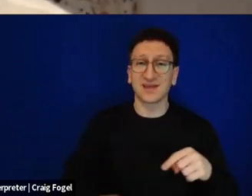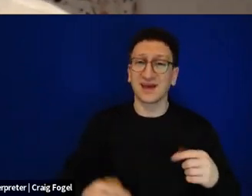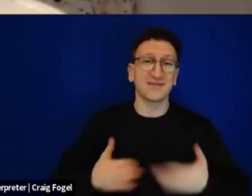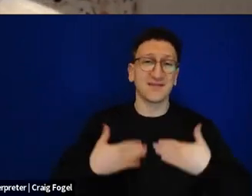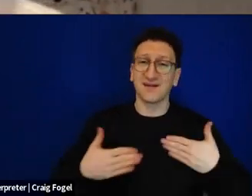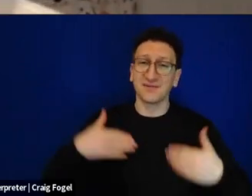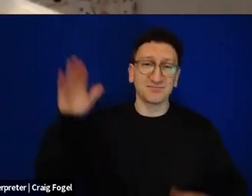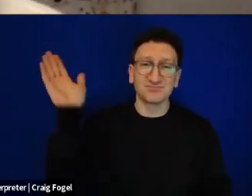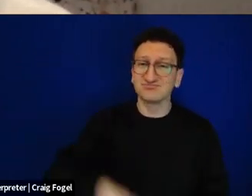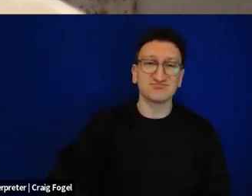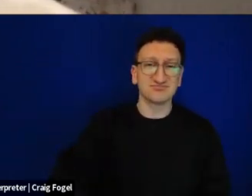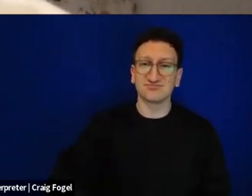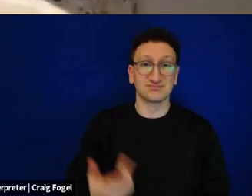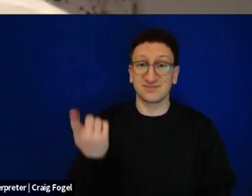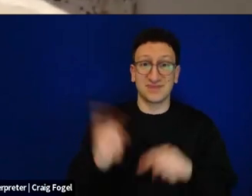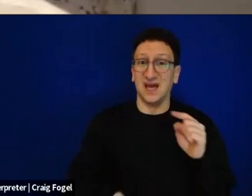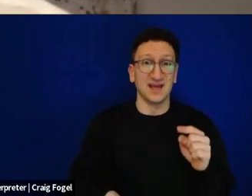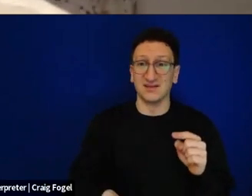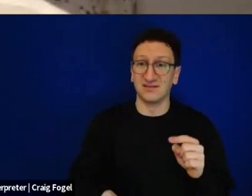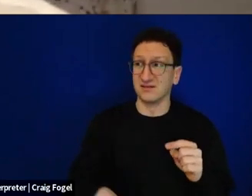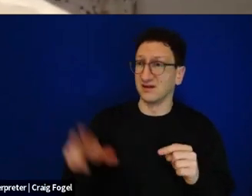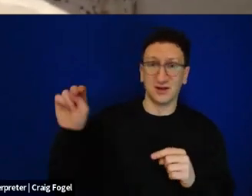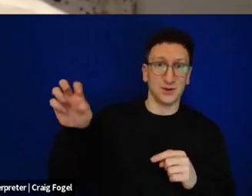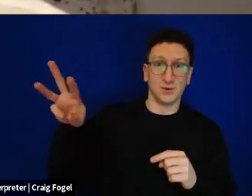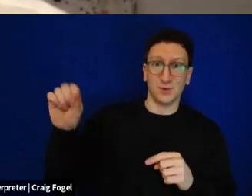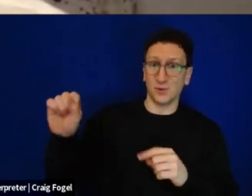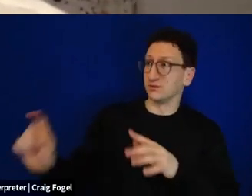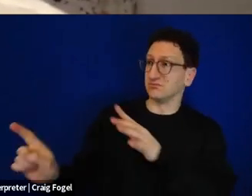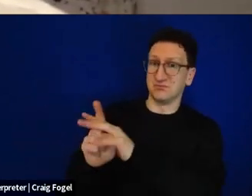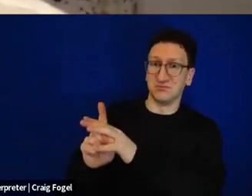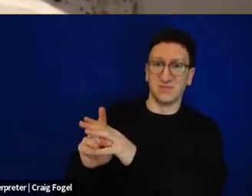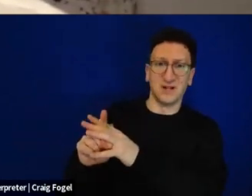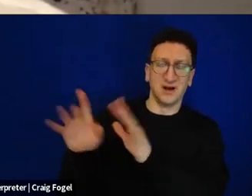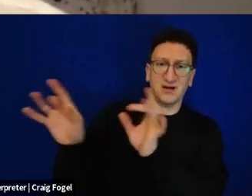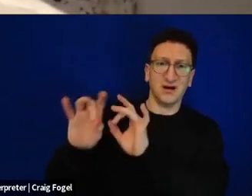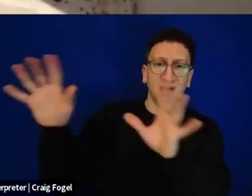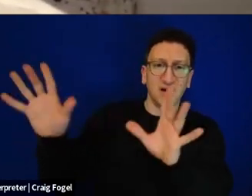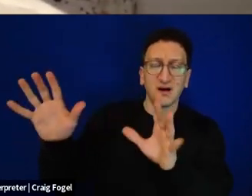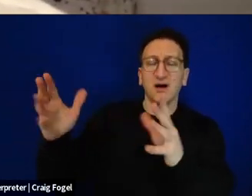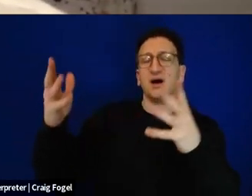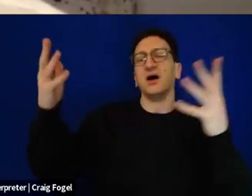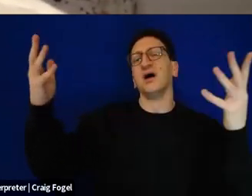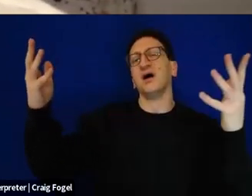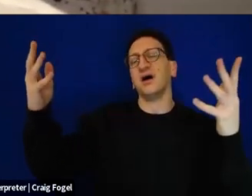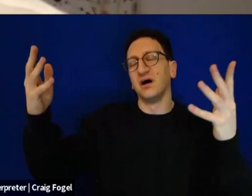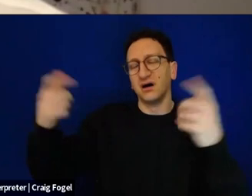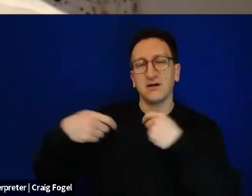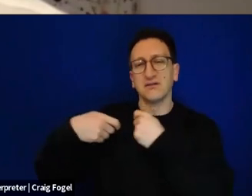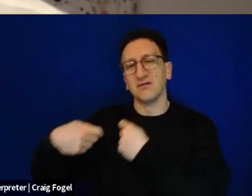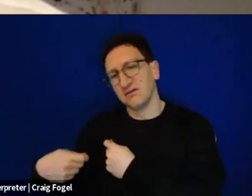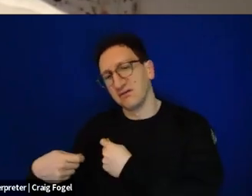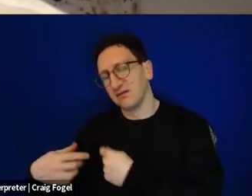and we're pulled back into a sense of war and a need to protect our own,